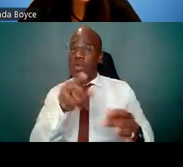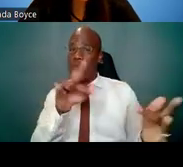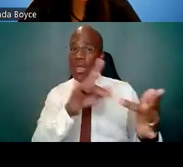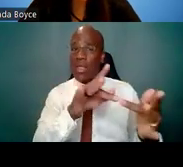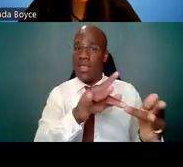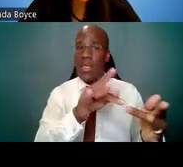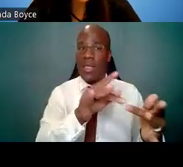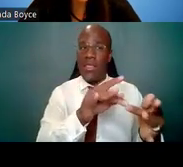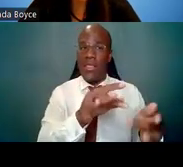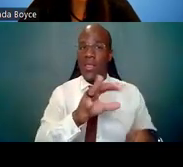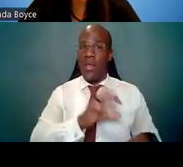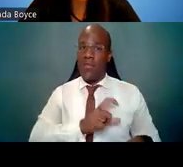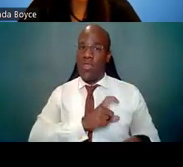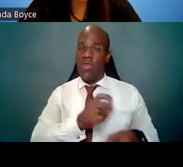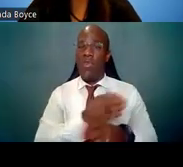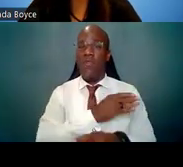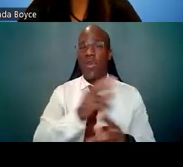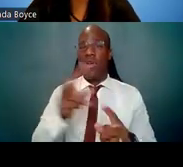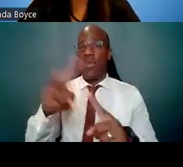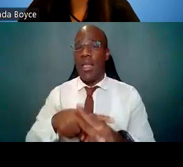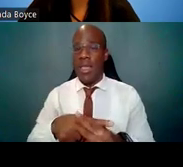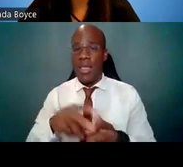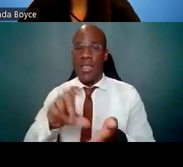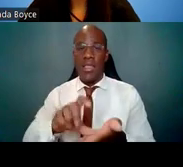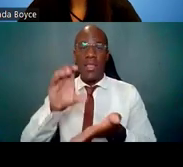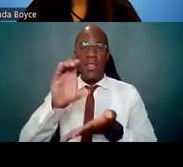including the stipend levels, are released in a yearly notice.